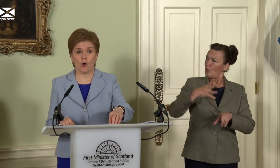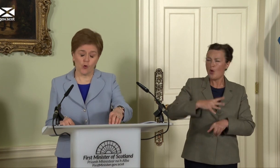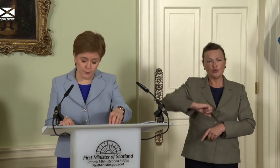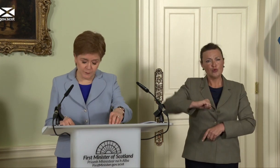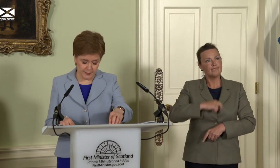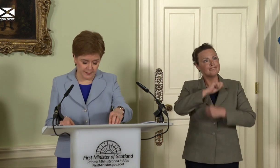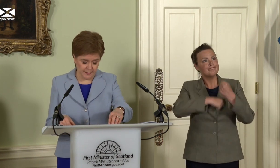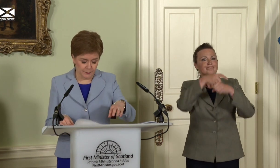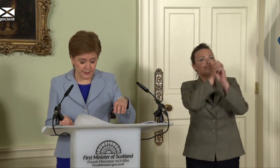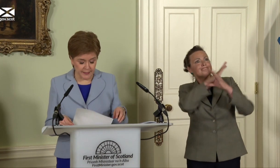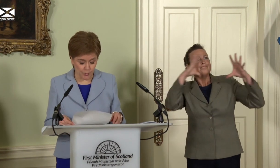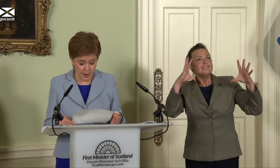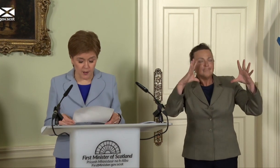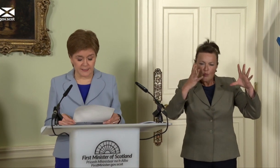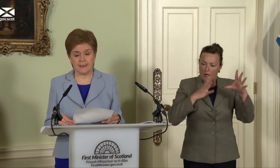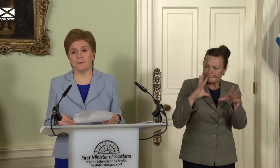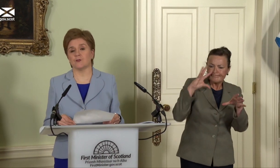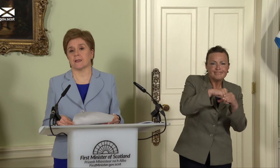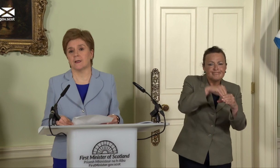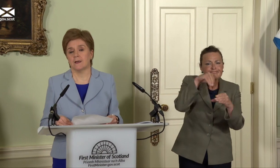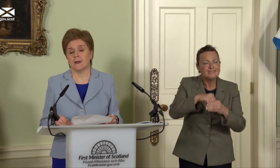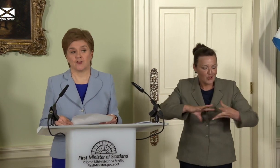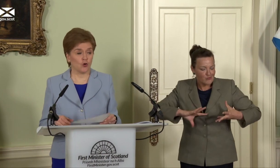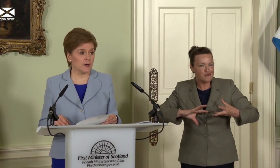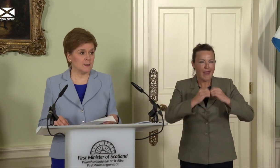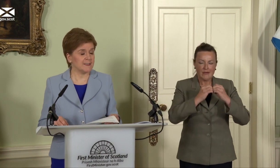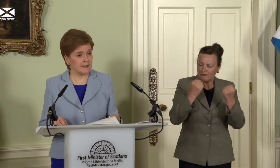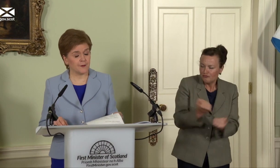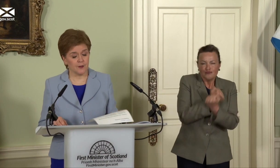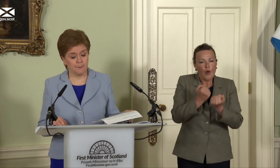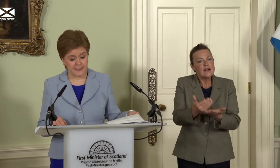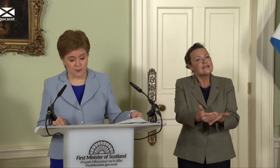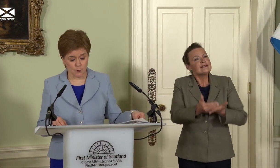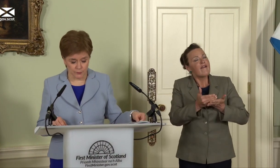always been, play our part in building a stronger, safer, better world.